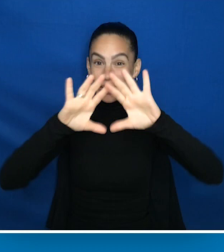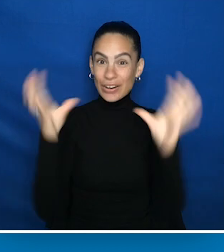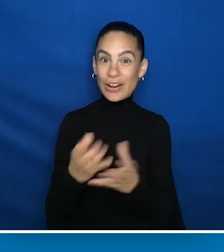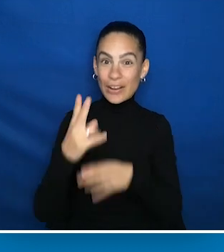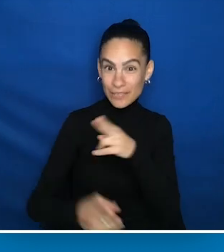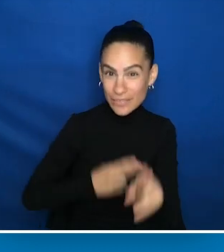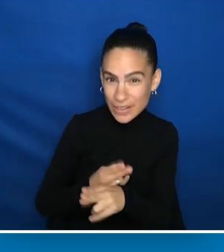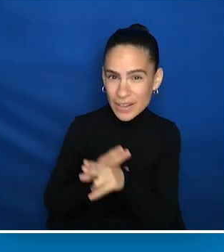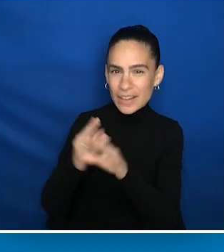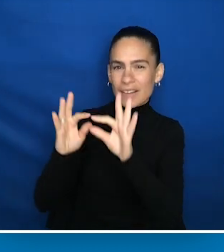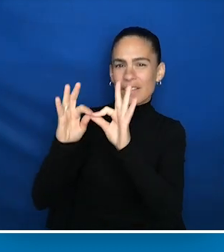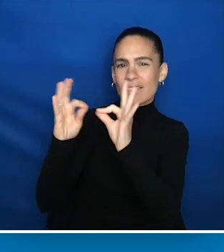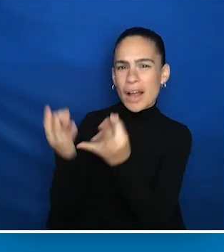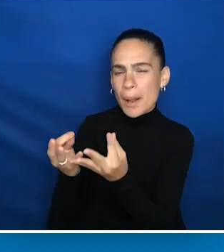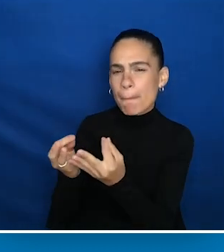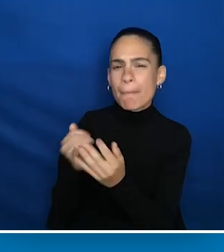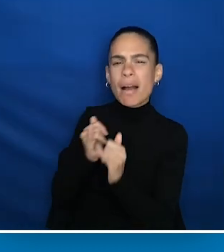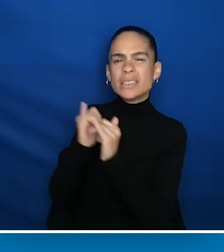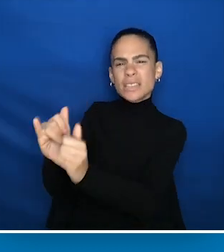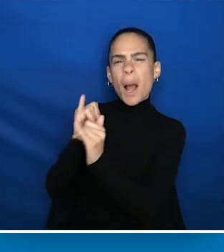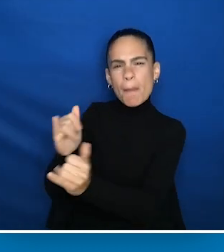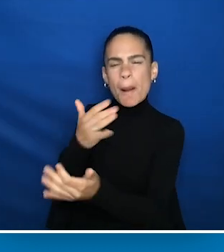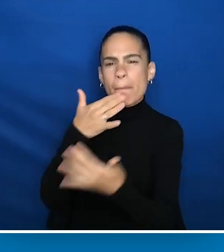There are families I give my blood and families I share my blood.